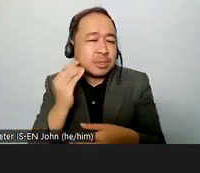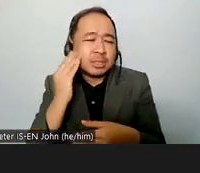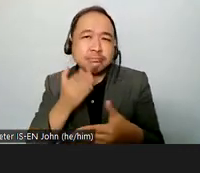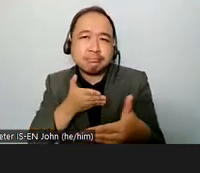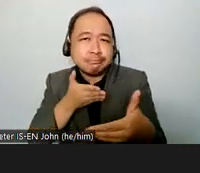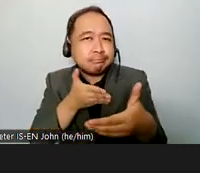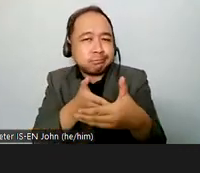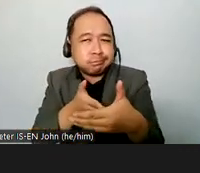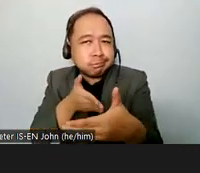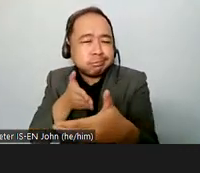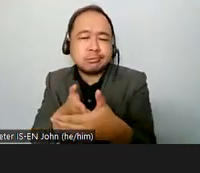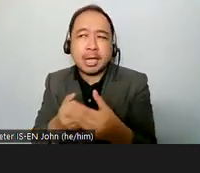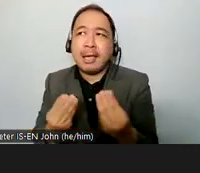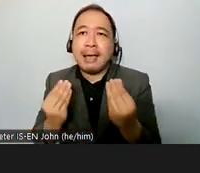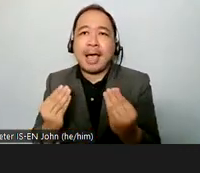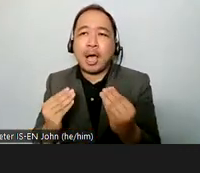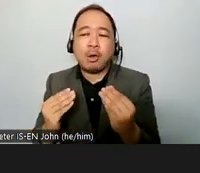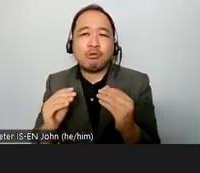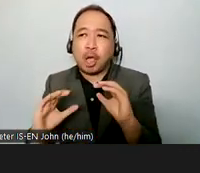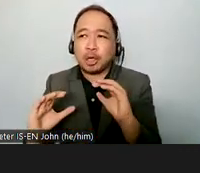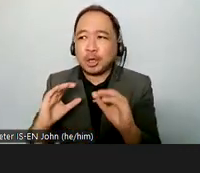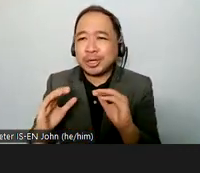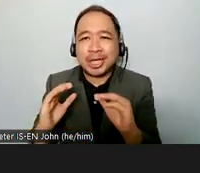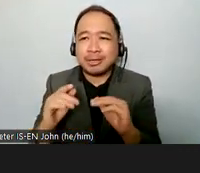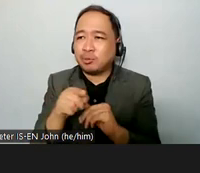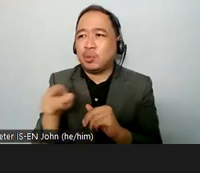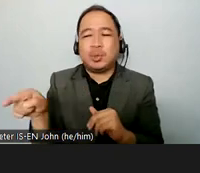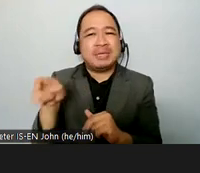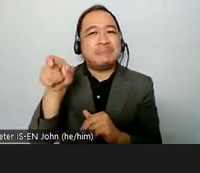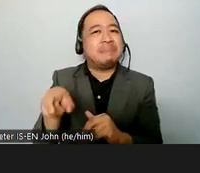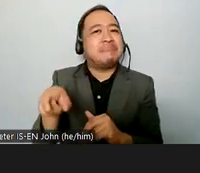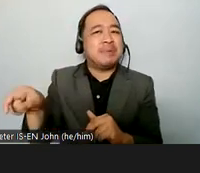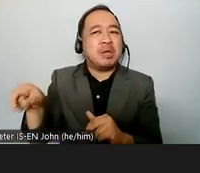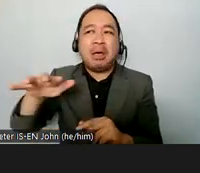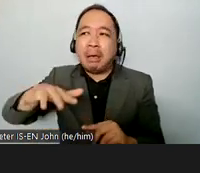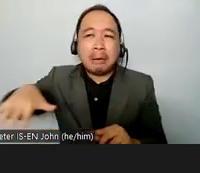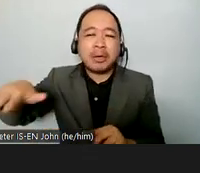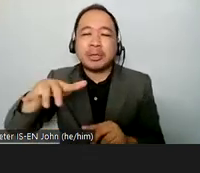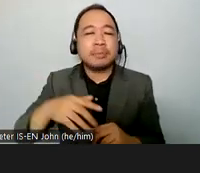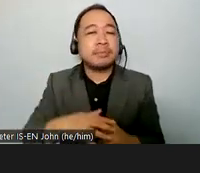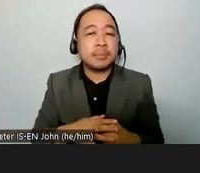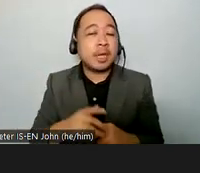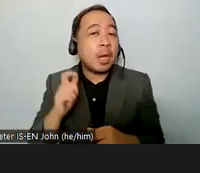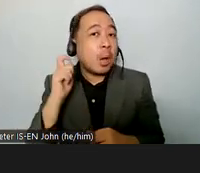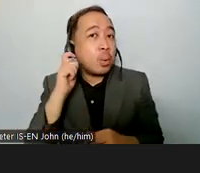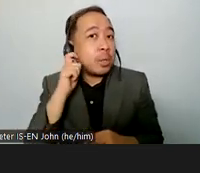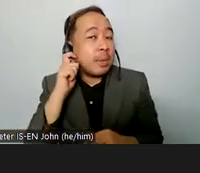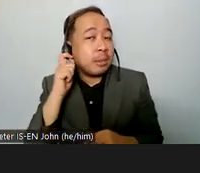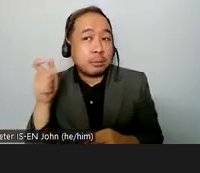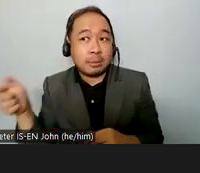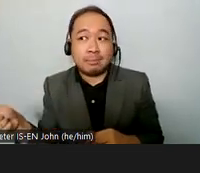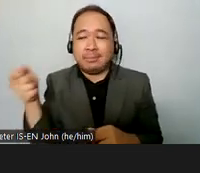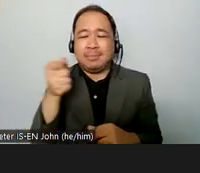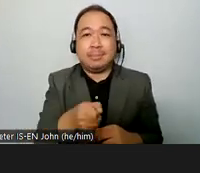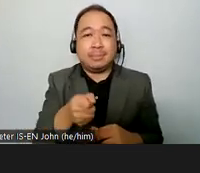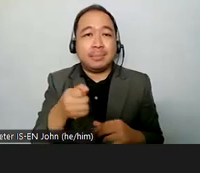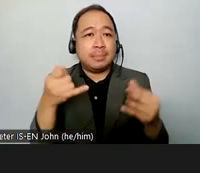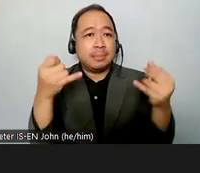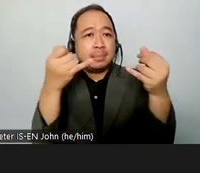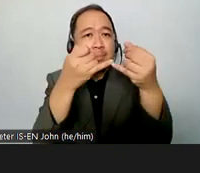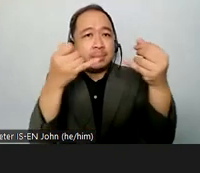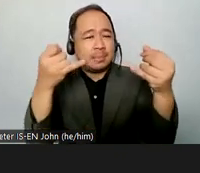to communicate with other people uh women that are in some institutions and um and women are under